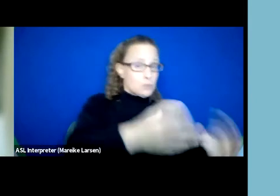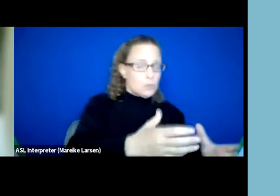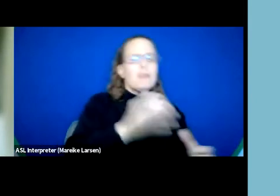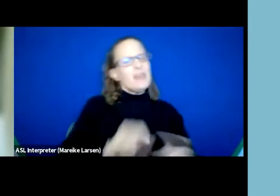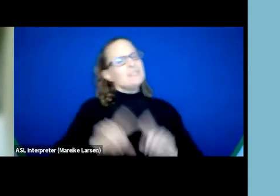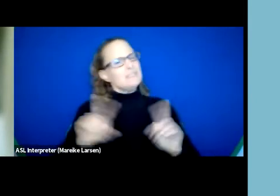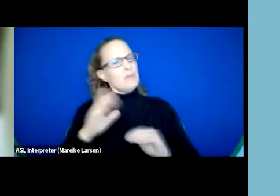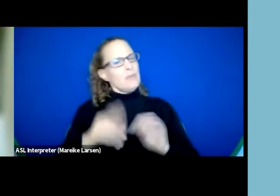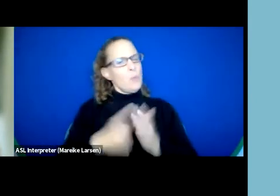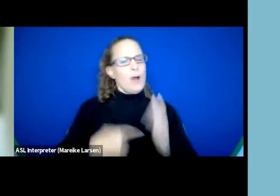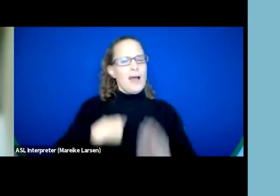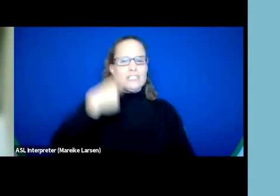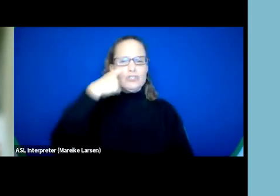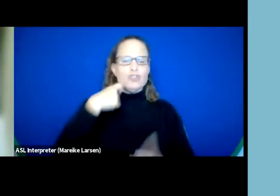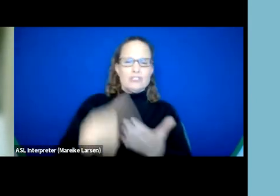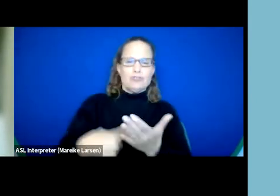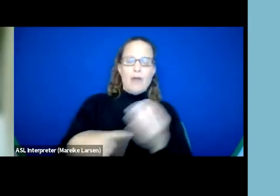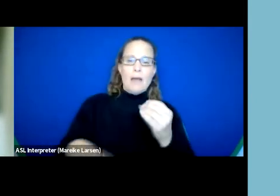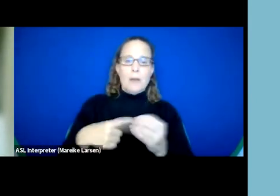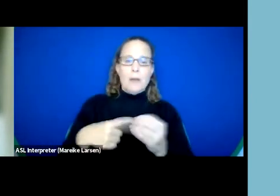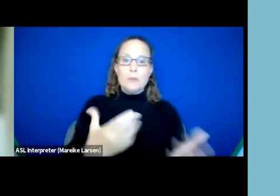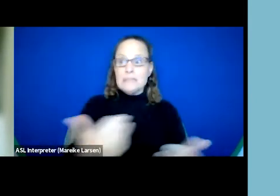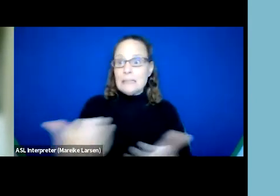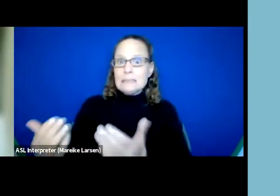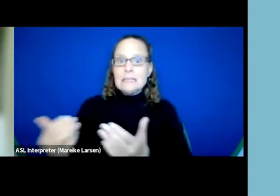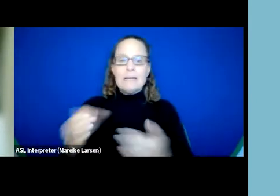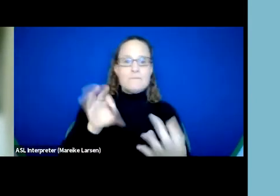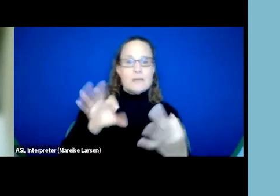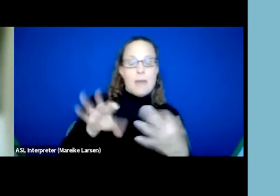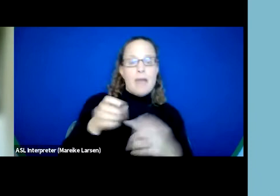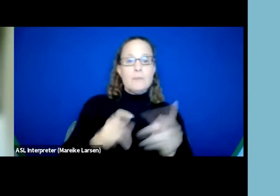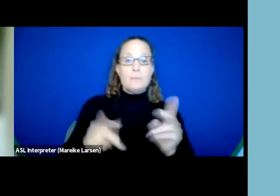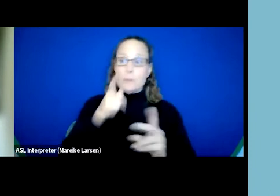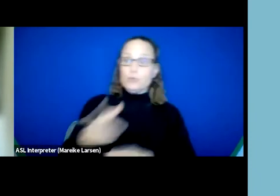about soliciting feedback from people who are receiving those services.